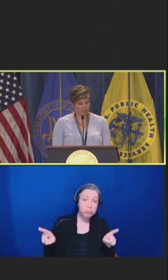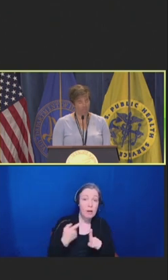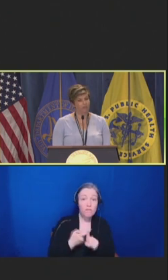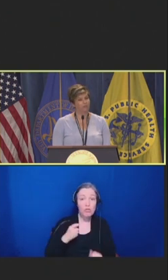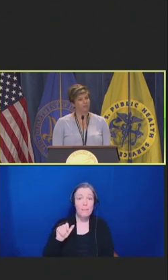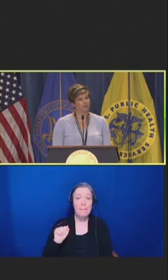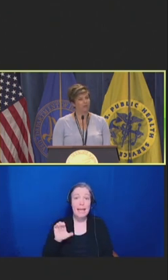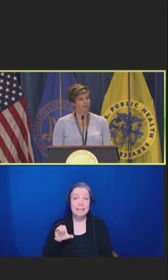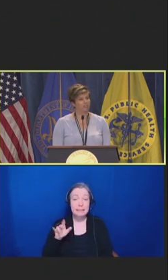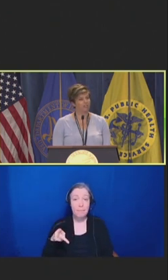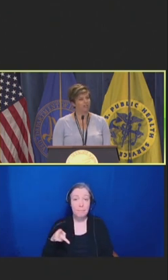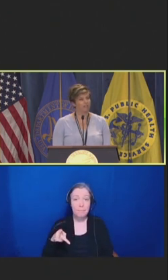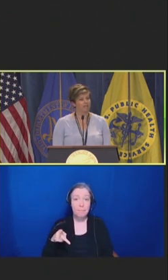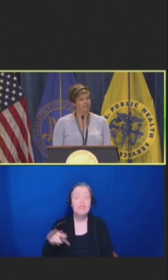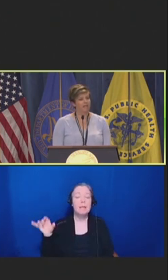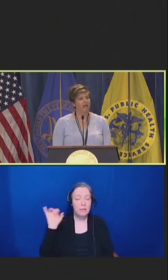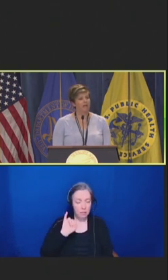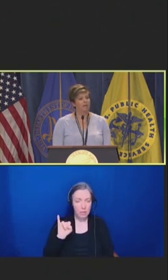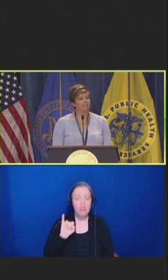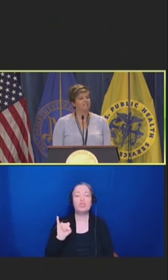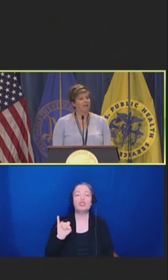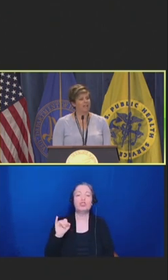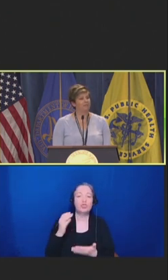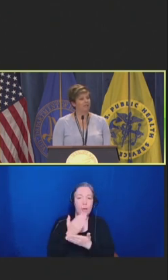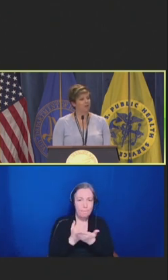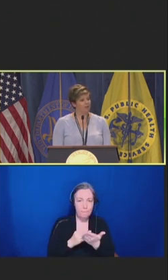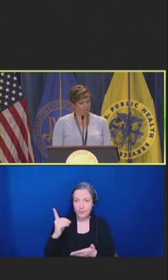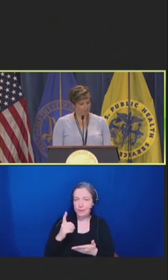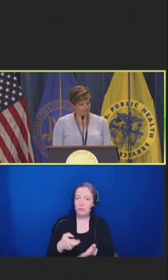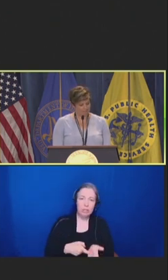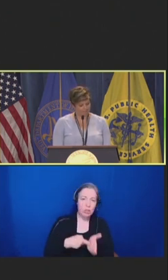those without cost sharing at the time that they are recommended.